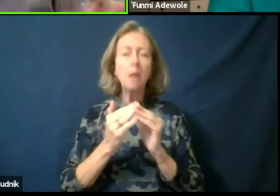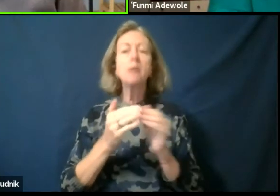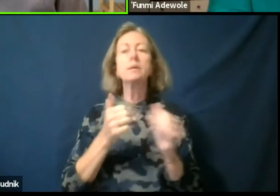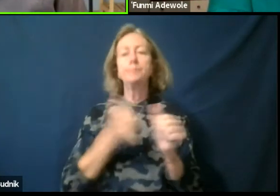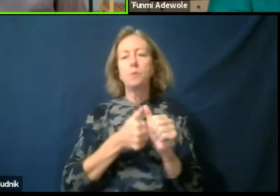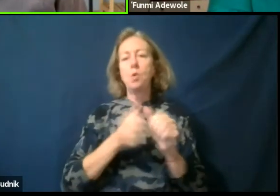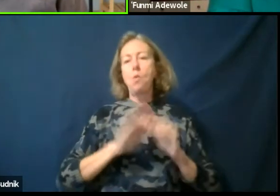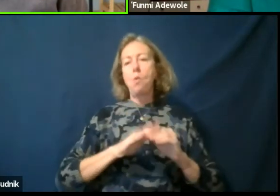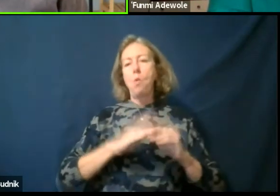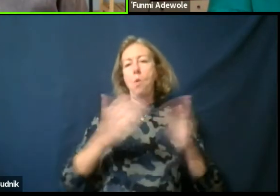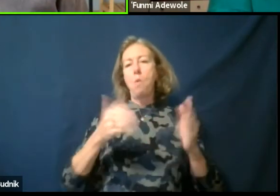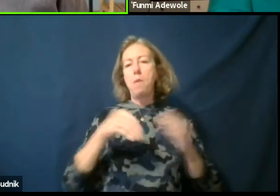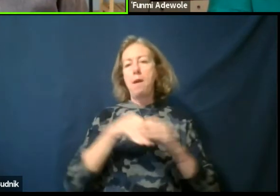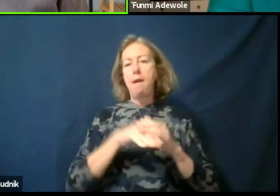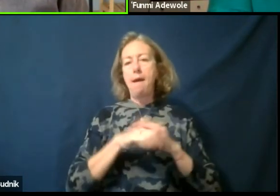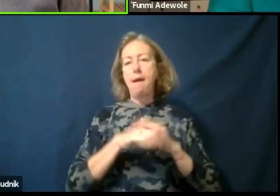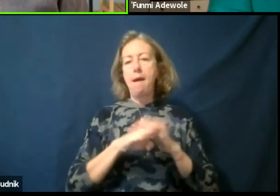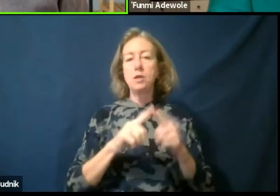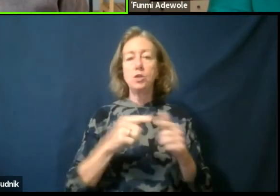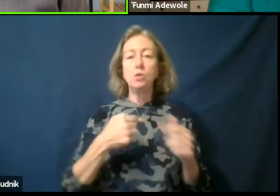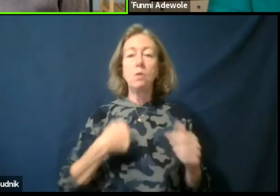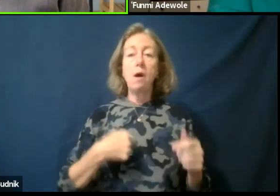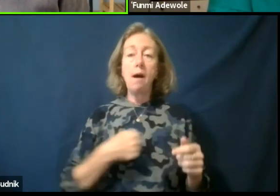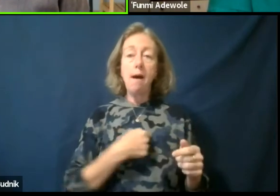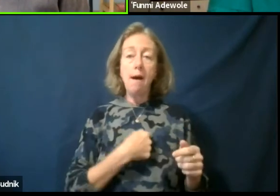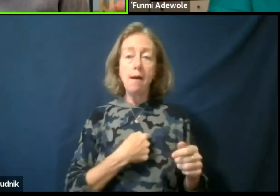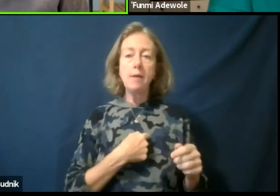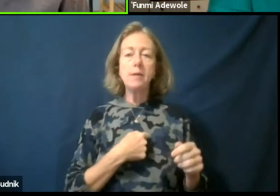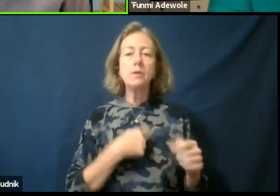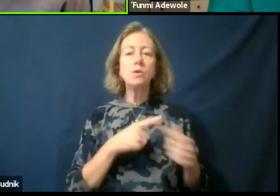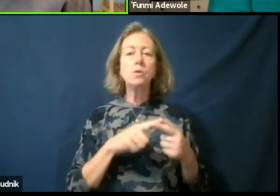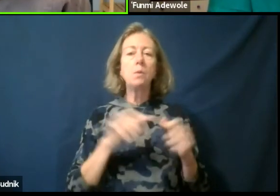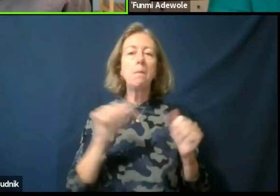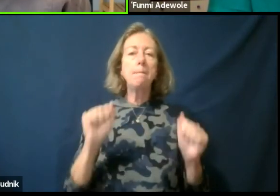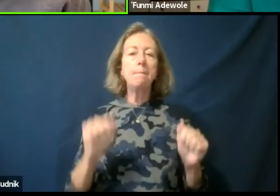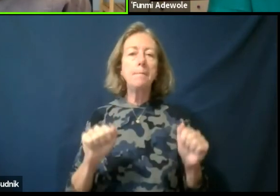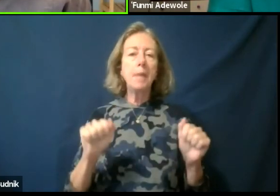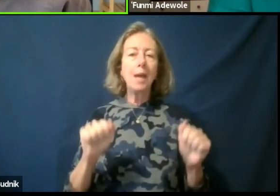to actually be able to know human beings better.